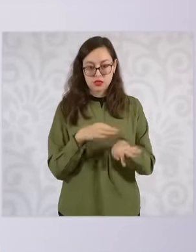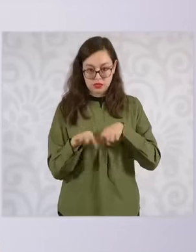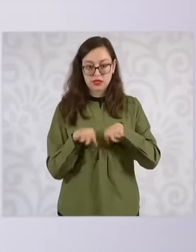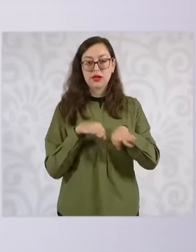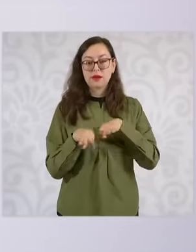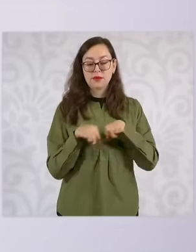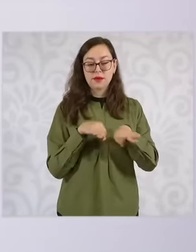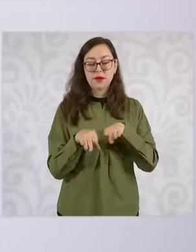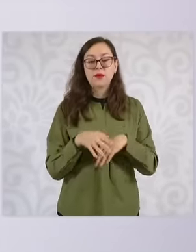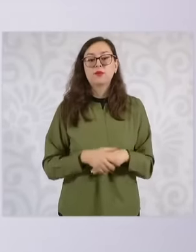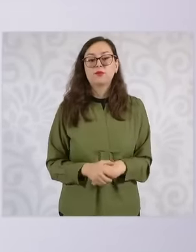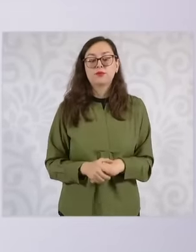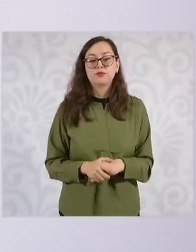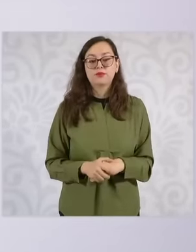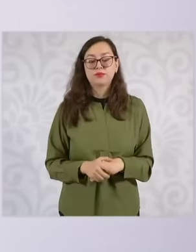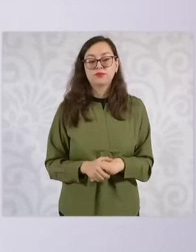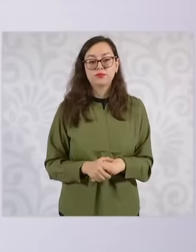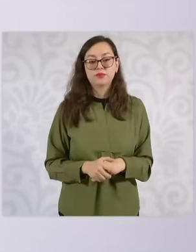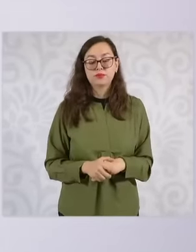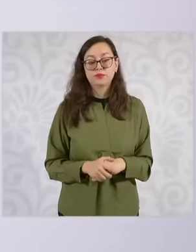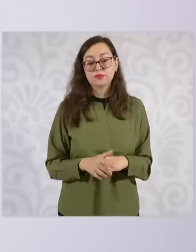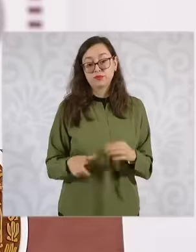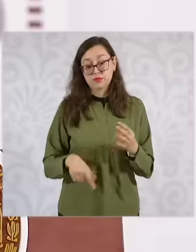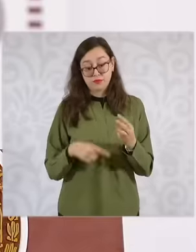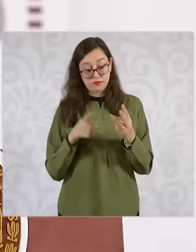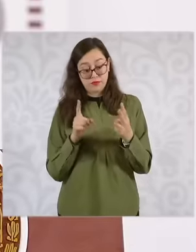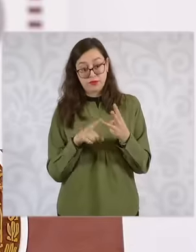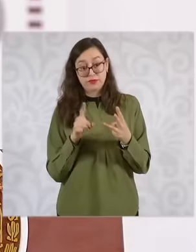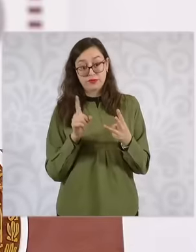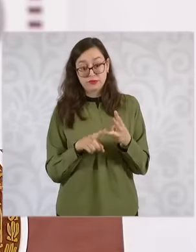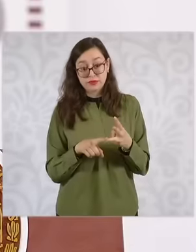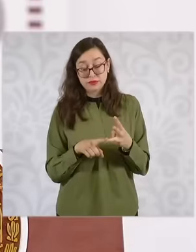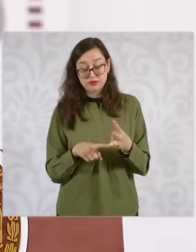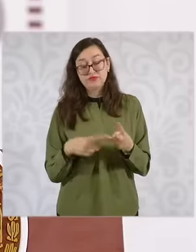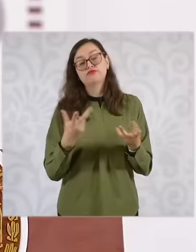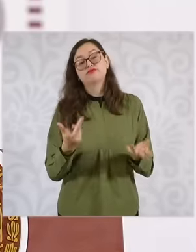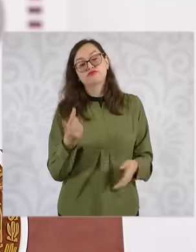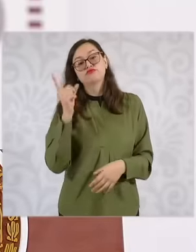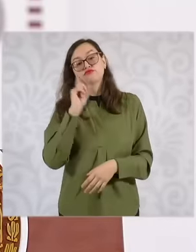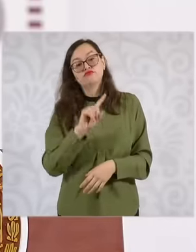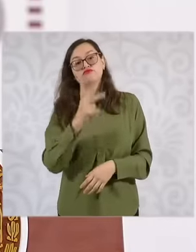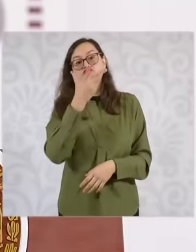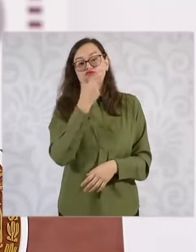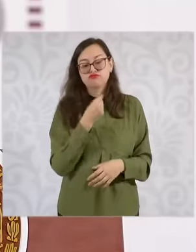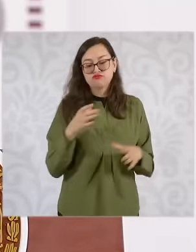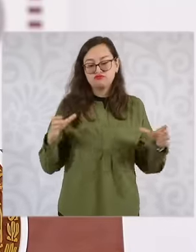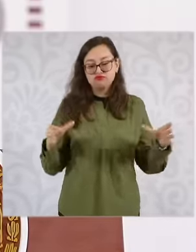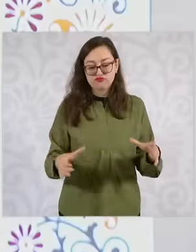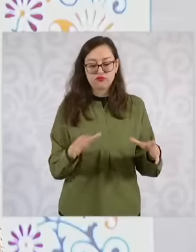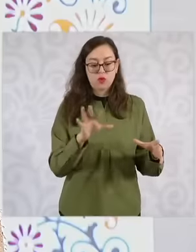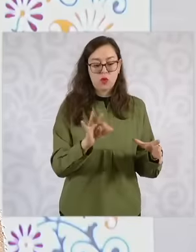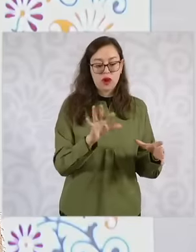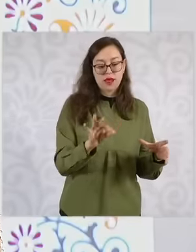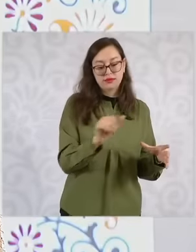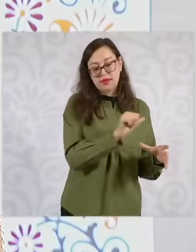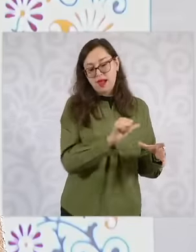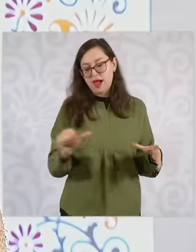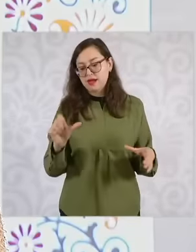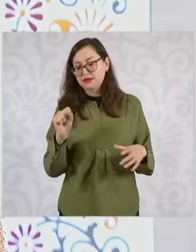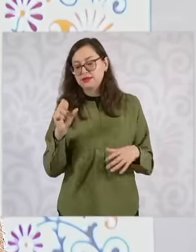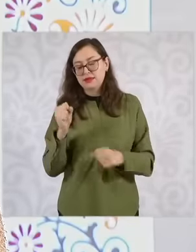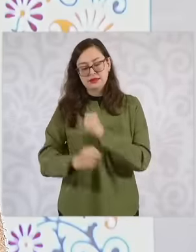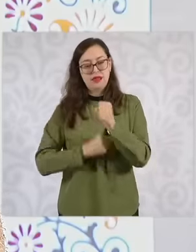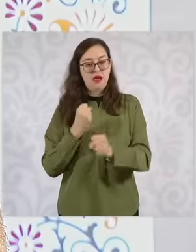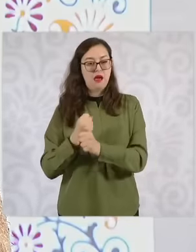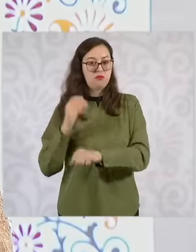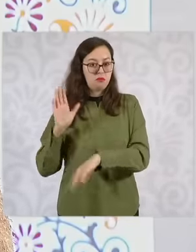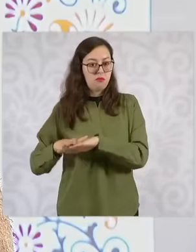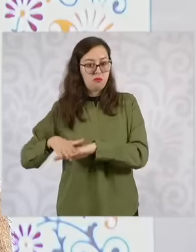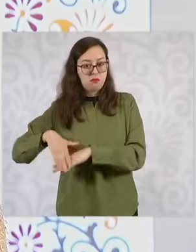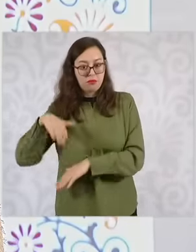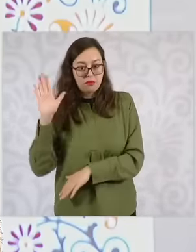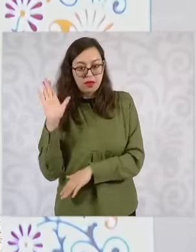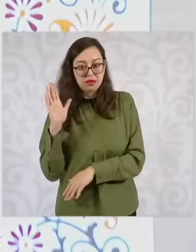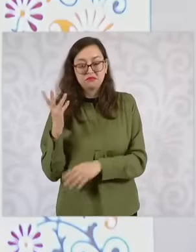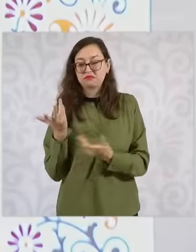is uh women, men in fact 40, 60 years old or older who do not have much access to employment